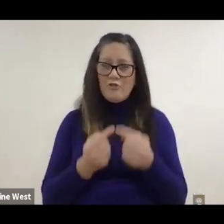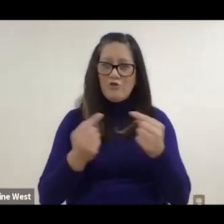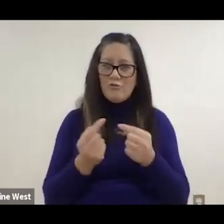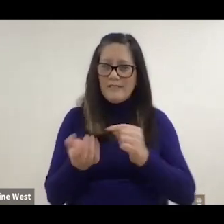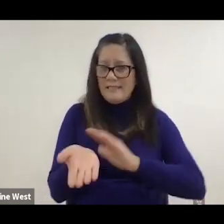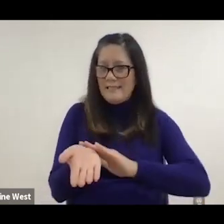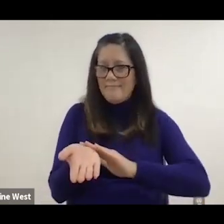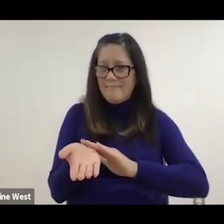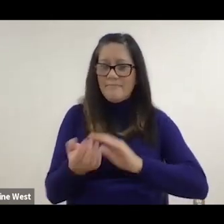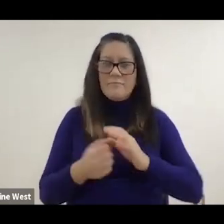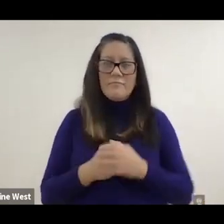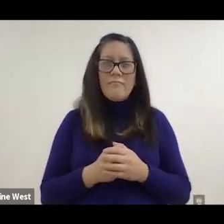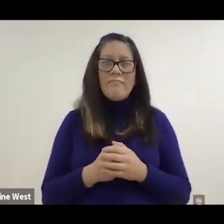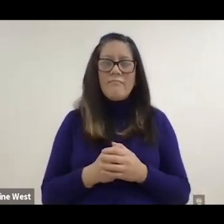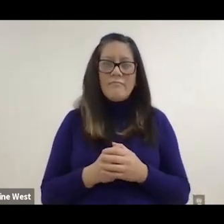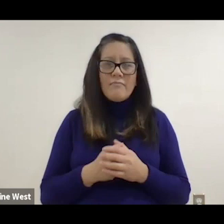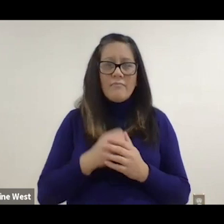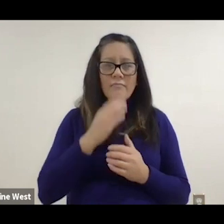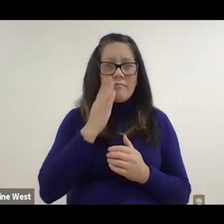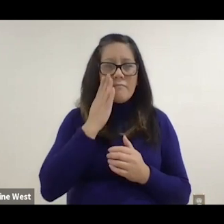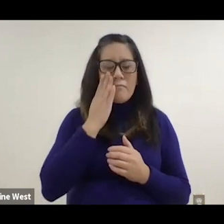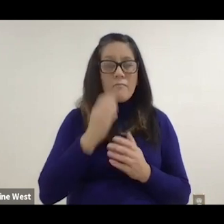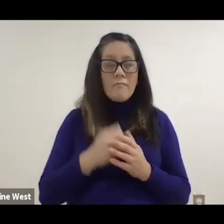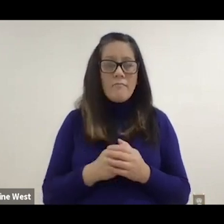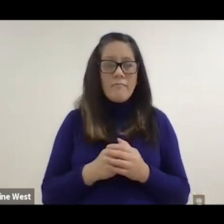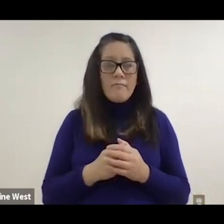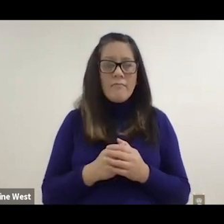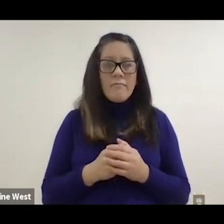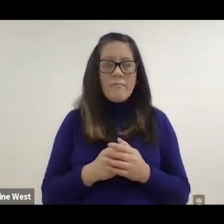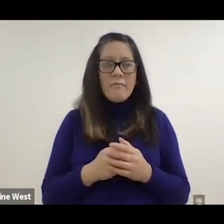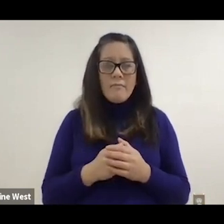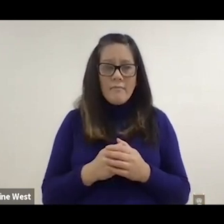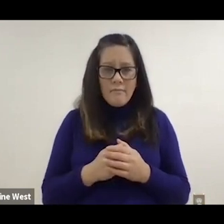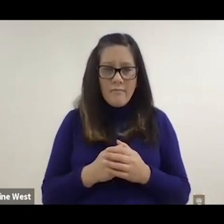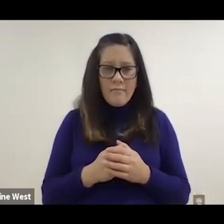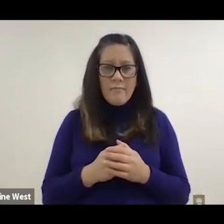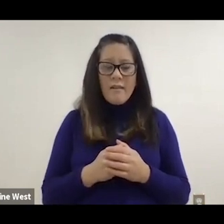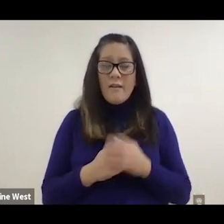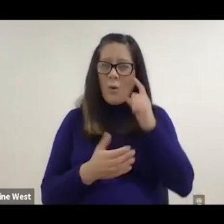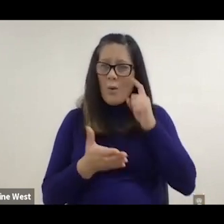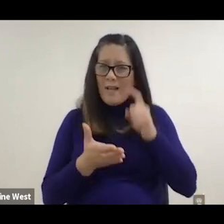about 80% of manual wheelchair users developed a rotator cuff injury or